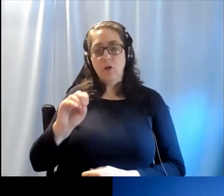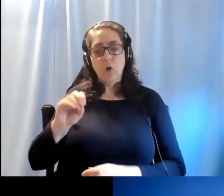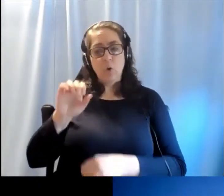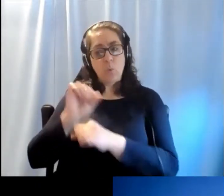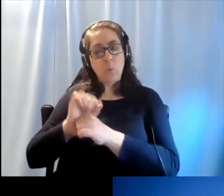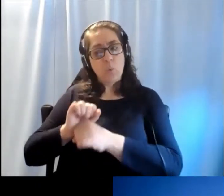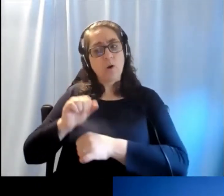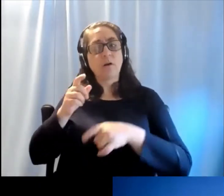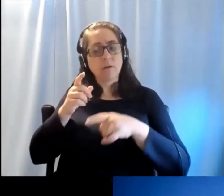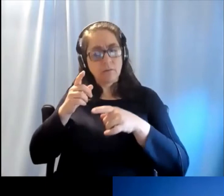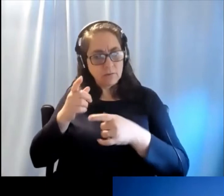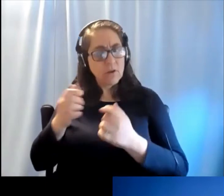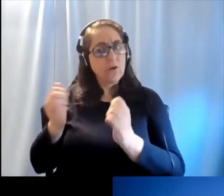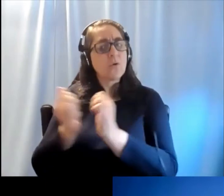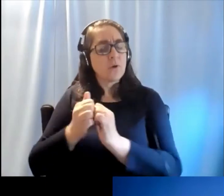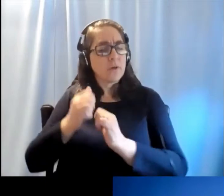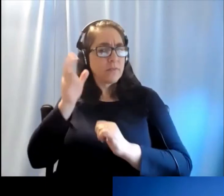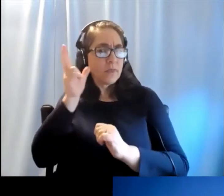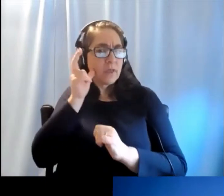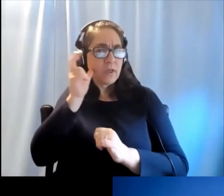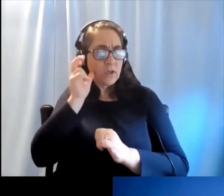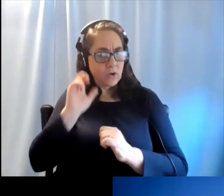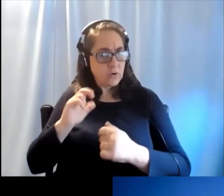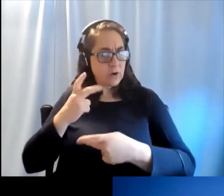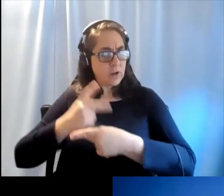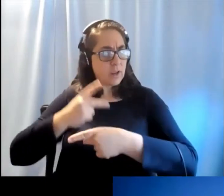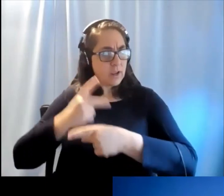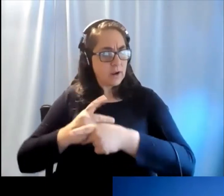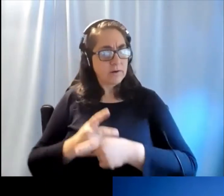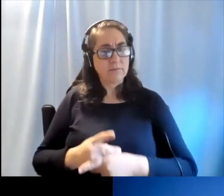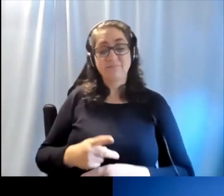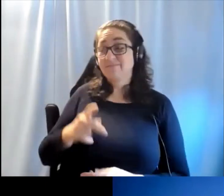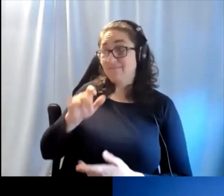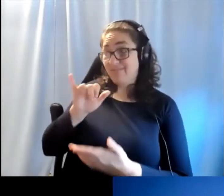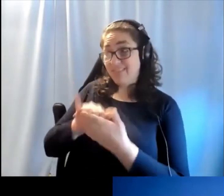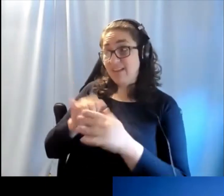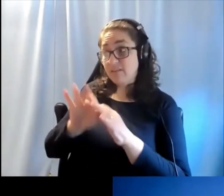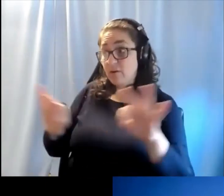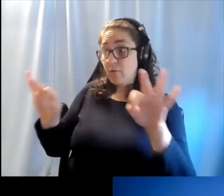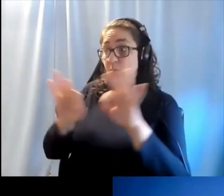That's great and it's areas that are so important to us at the Center